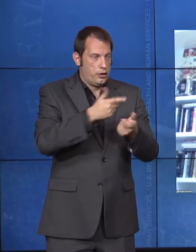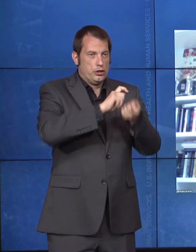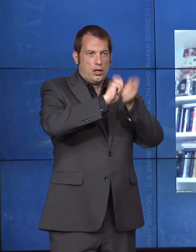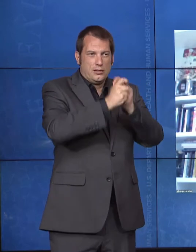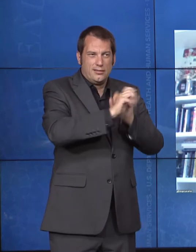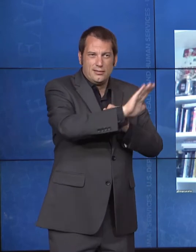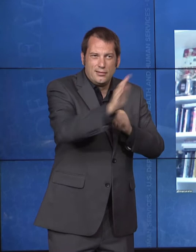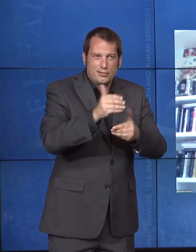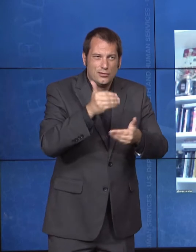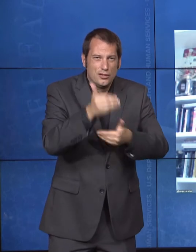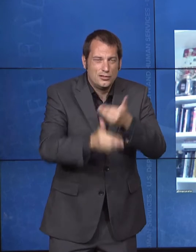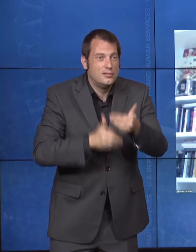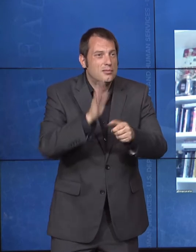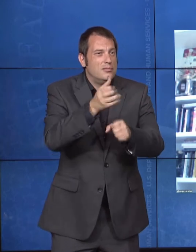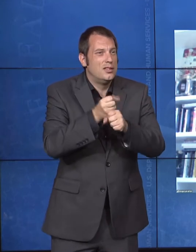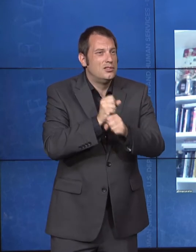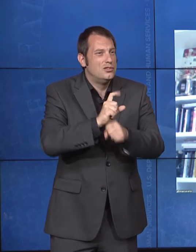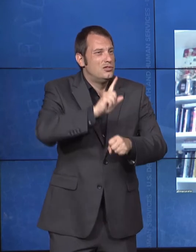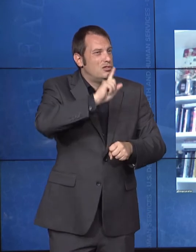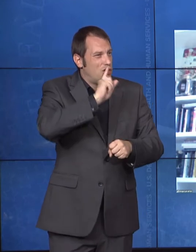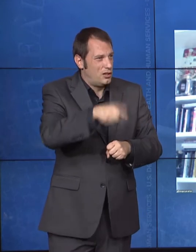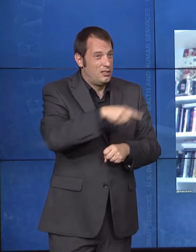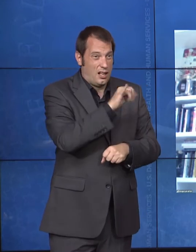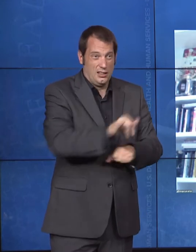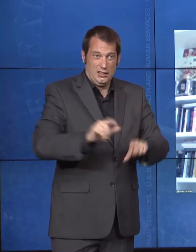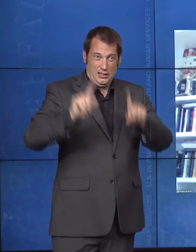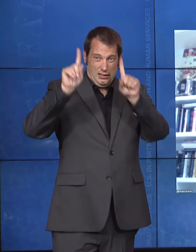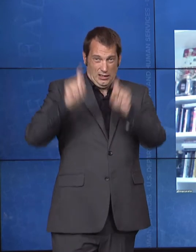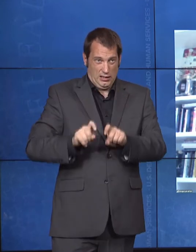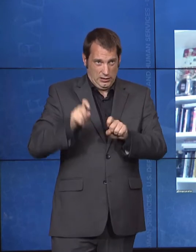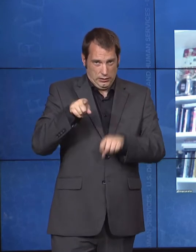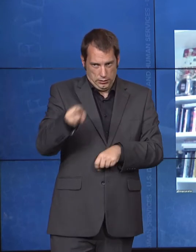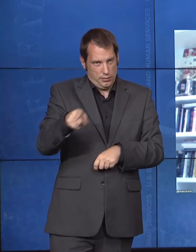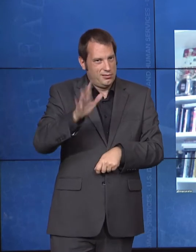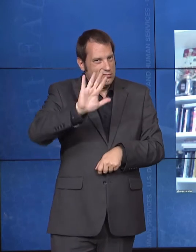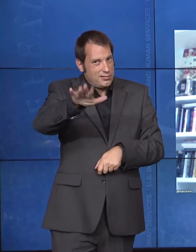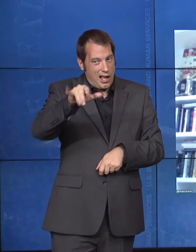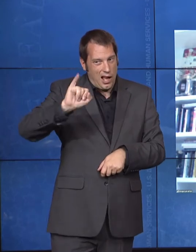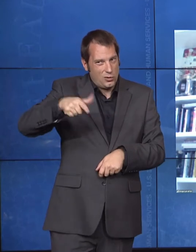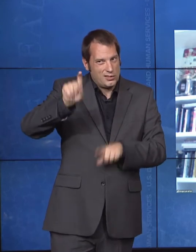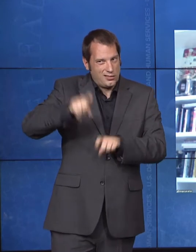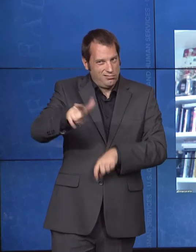instruments wouldn't be misused in the future. Additionally, we have the story of Joan Pitsoulis.